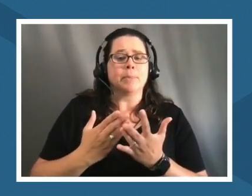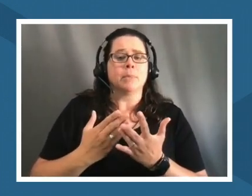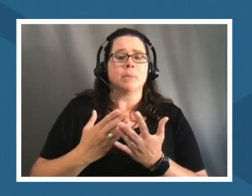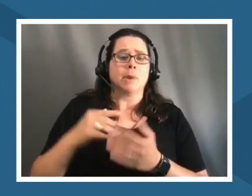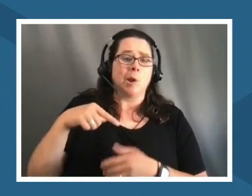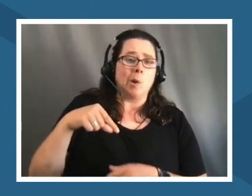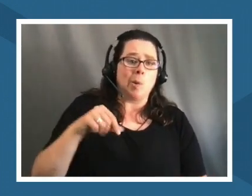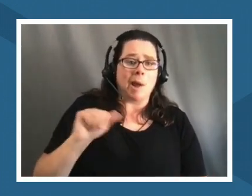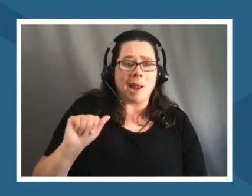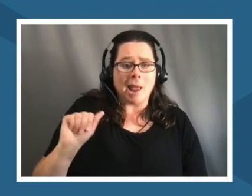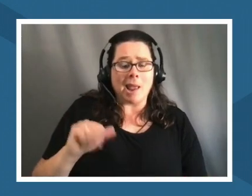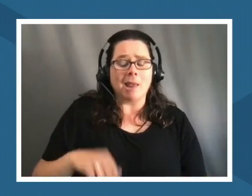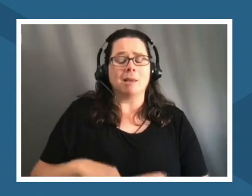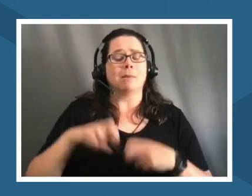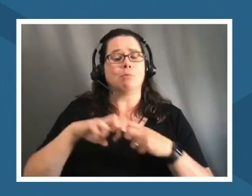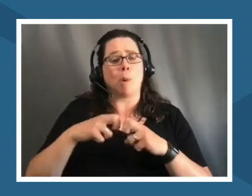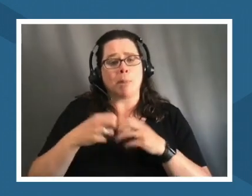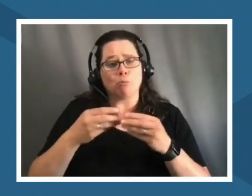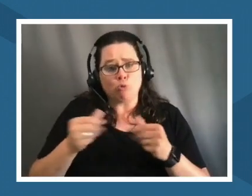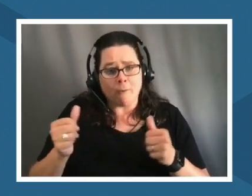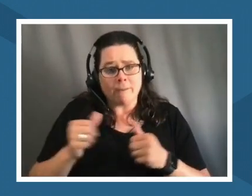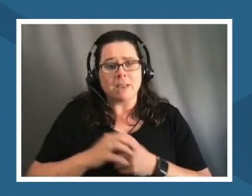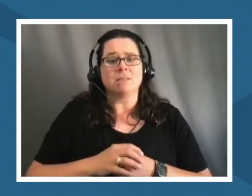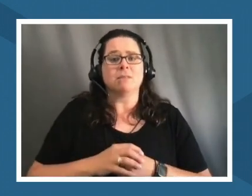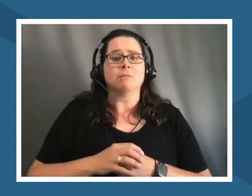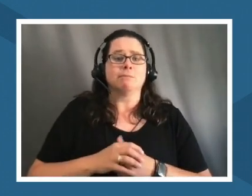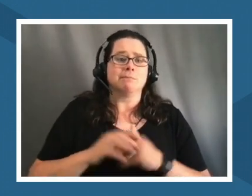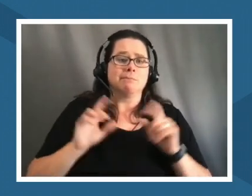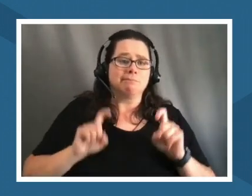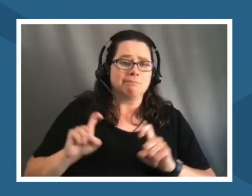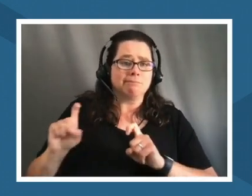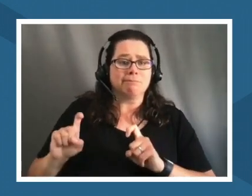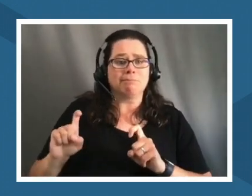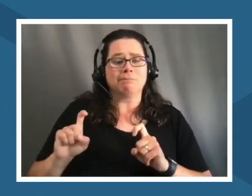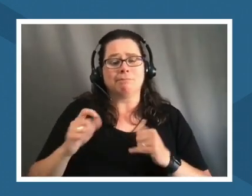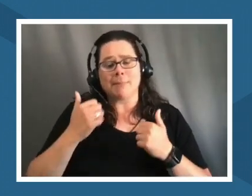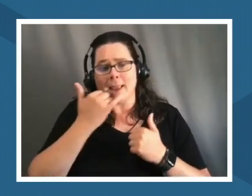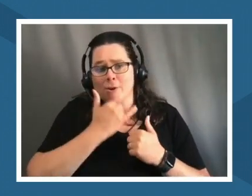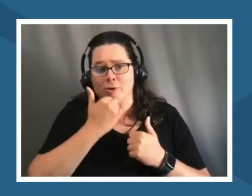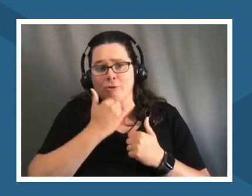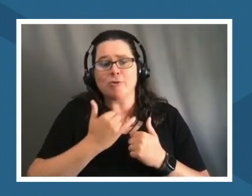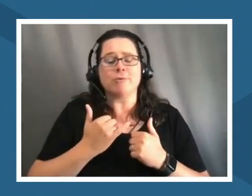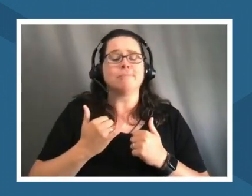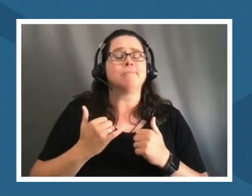solving um trial and error all these things but